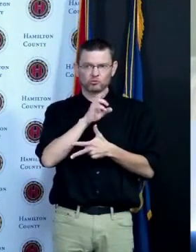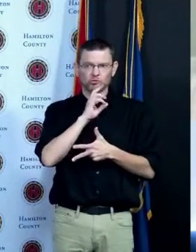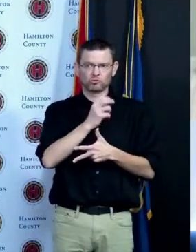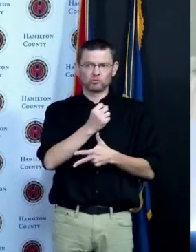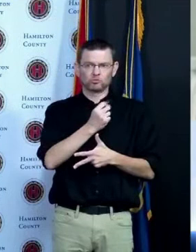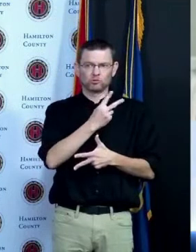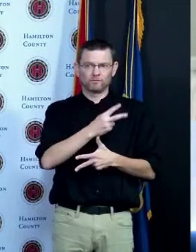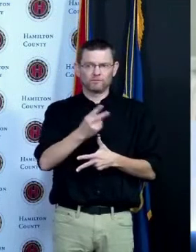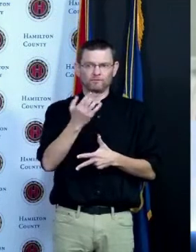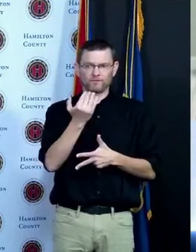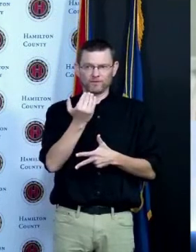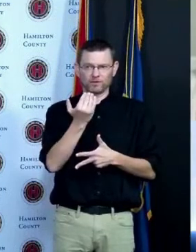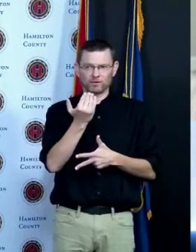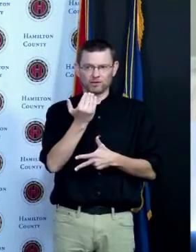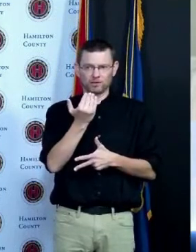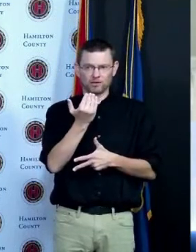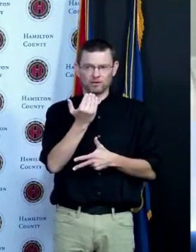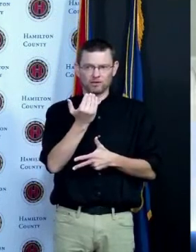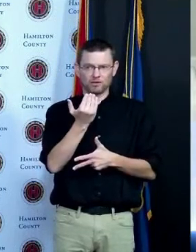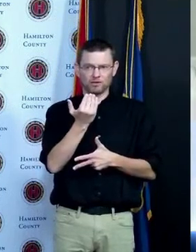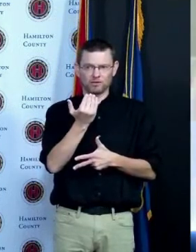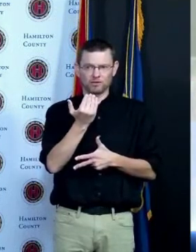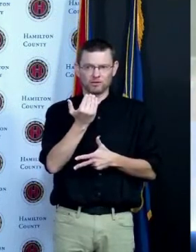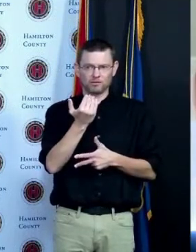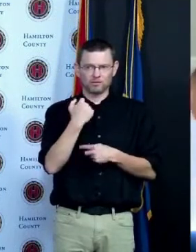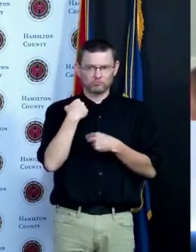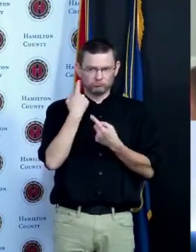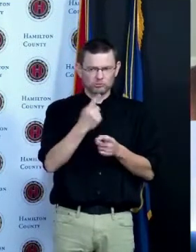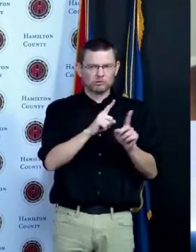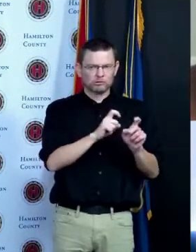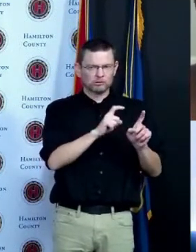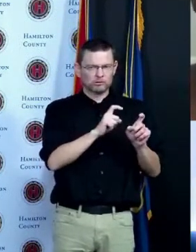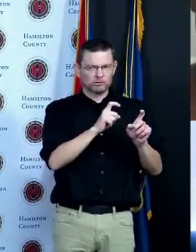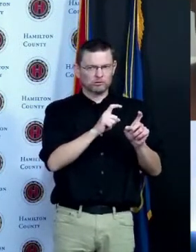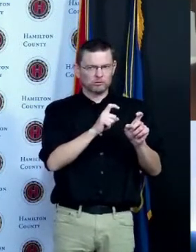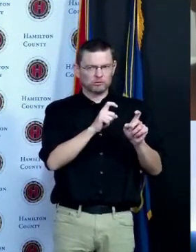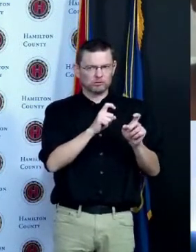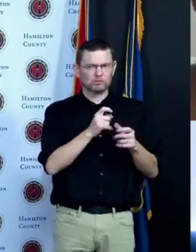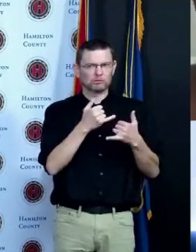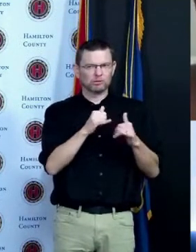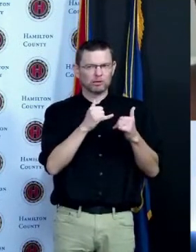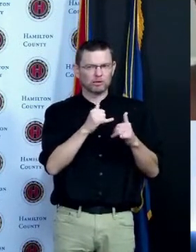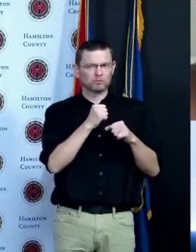so it's important to know that the vaccine is safe for even those younger age groups and eventually